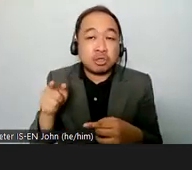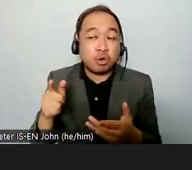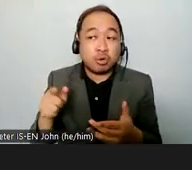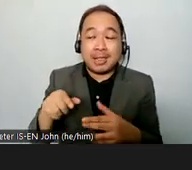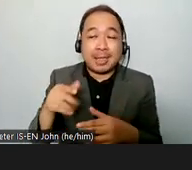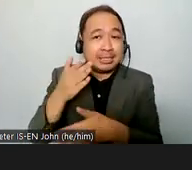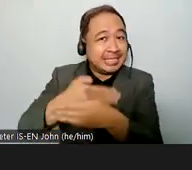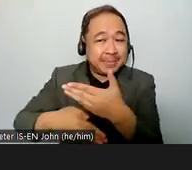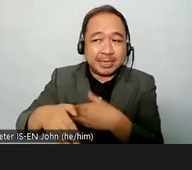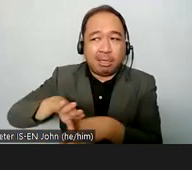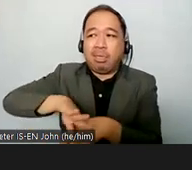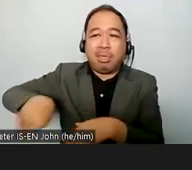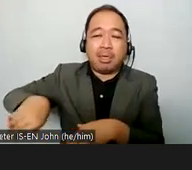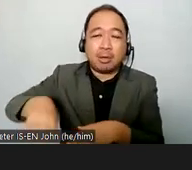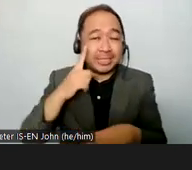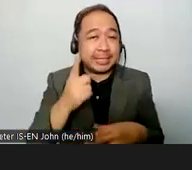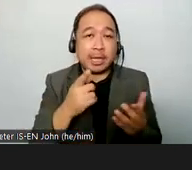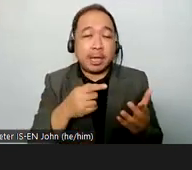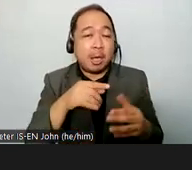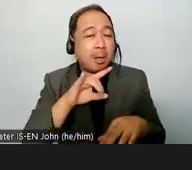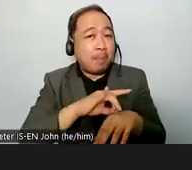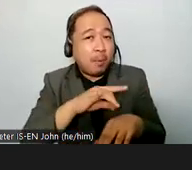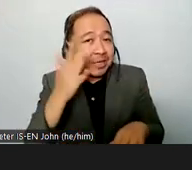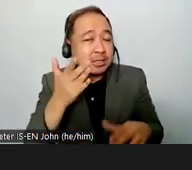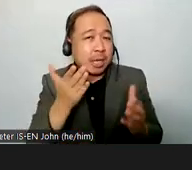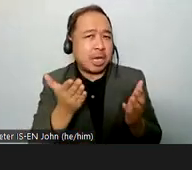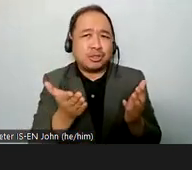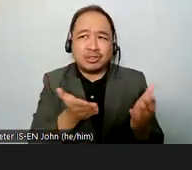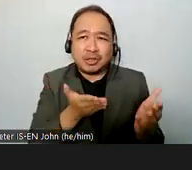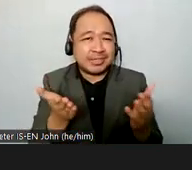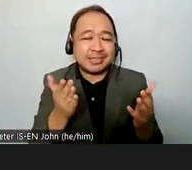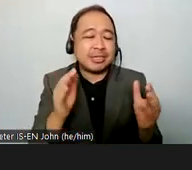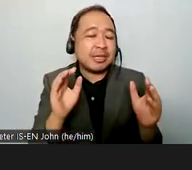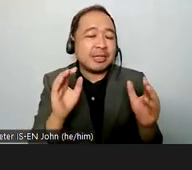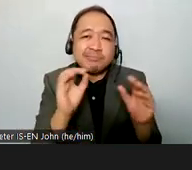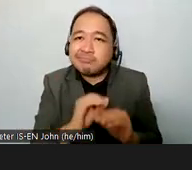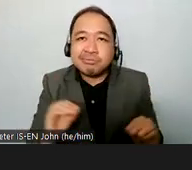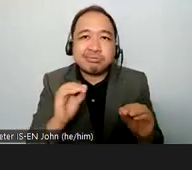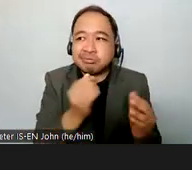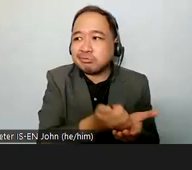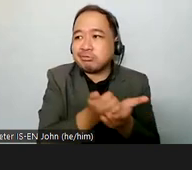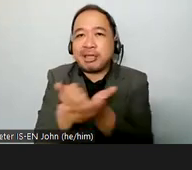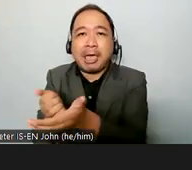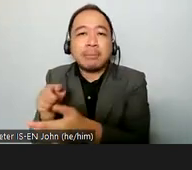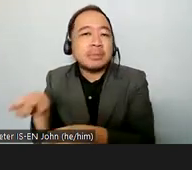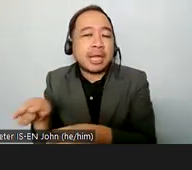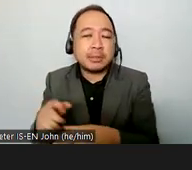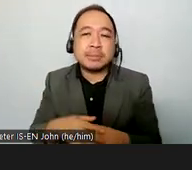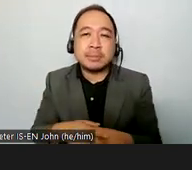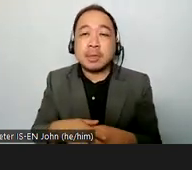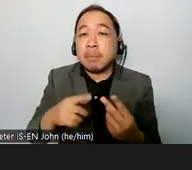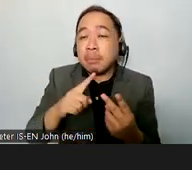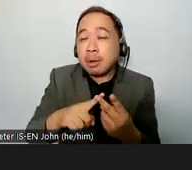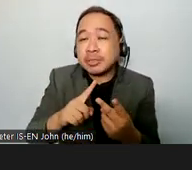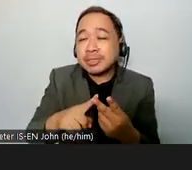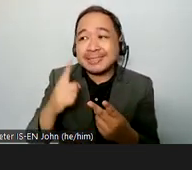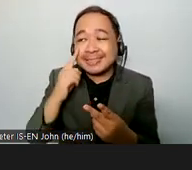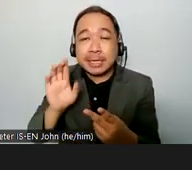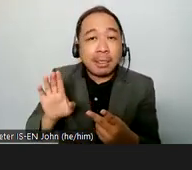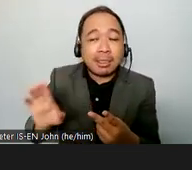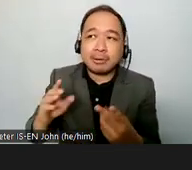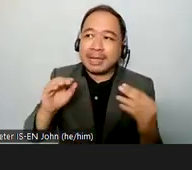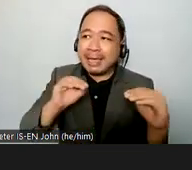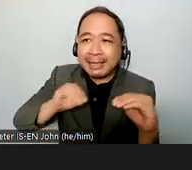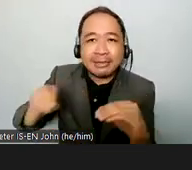which give sanitary help which work with education or judicial power these